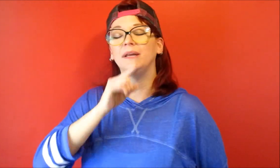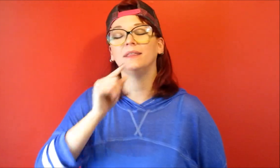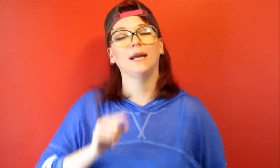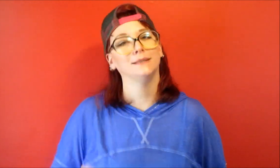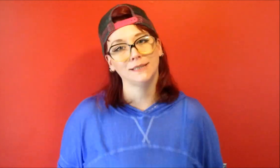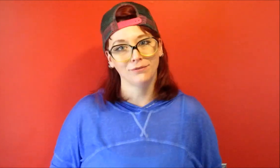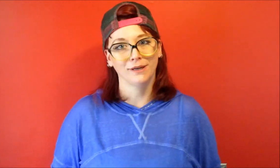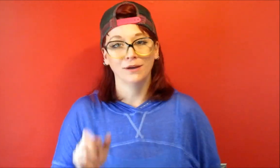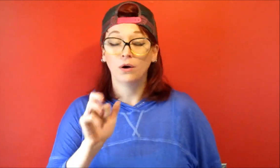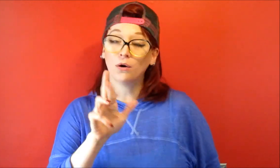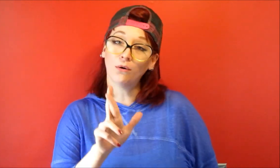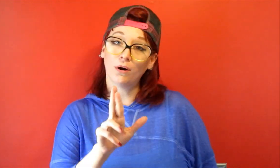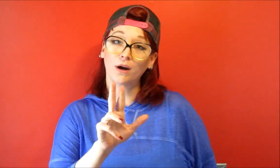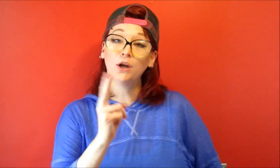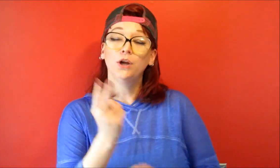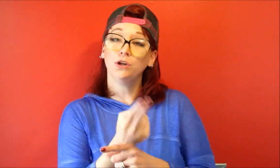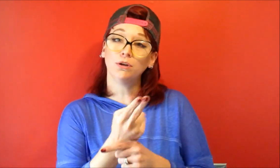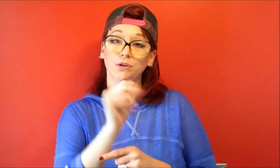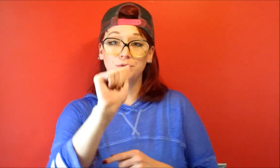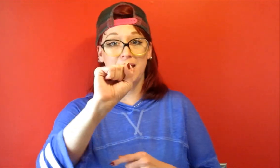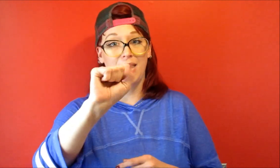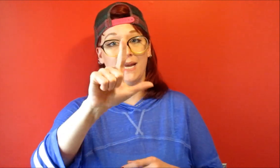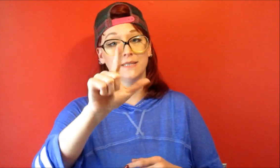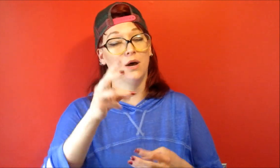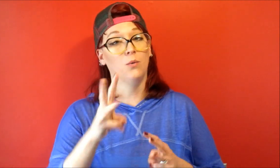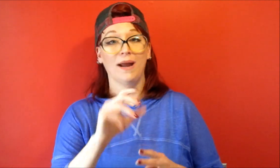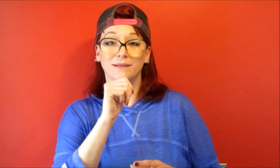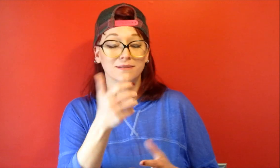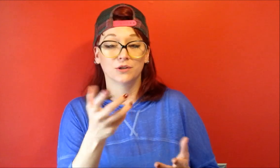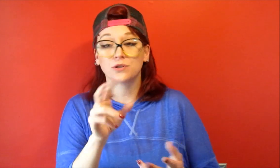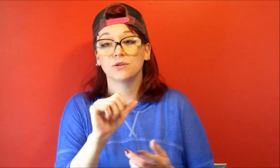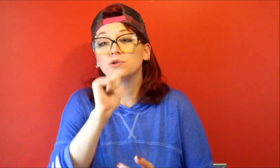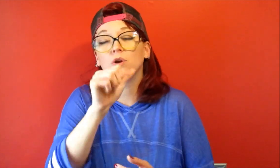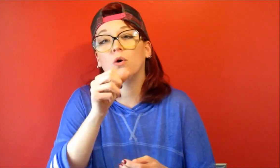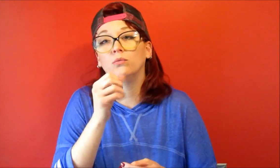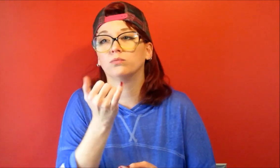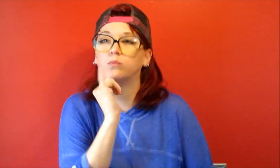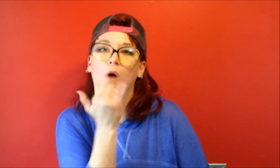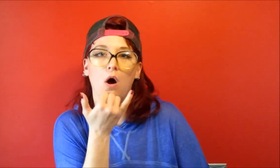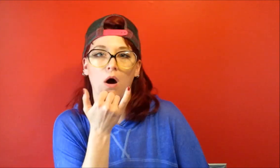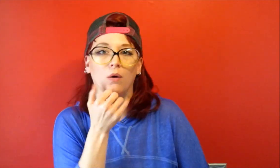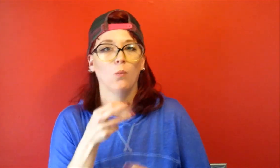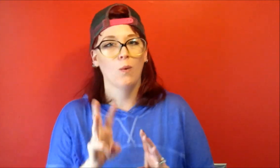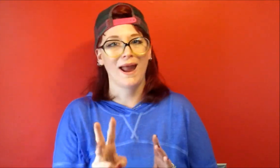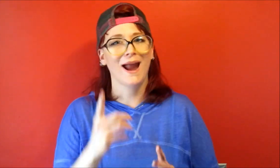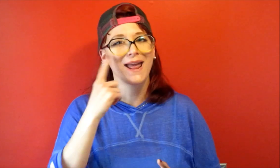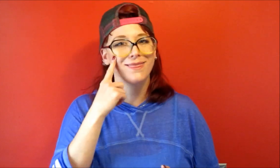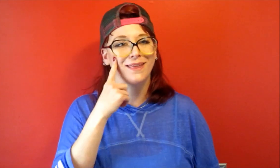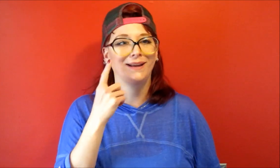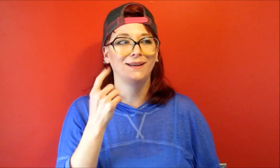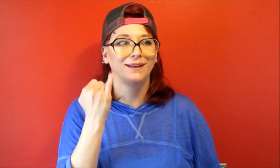Thanksgiving or you can use the ASL way there's there's no wrong way I think if